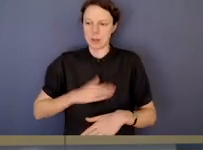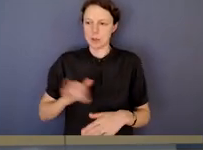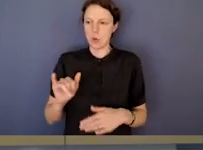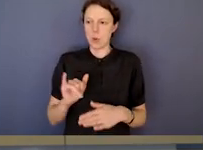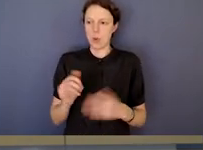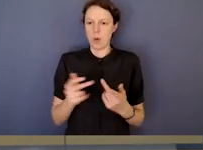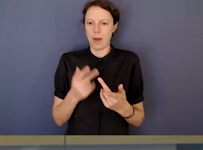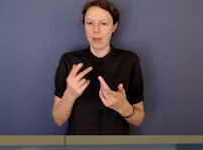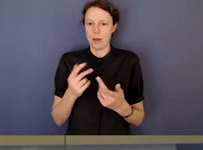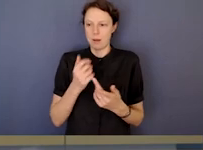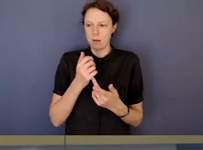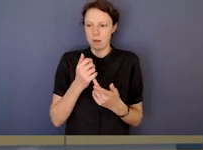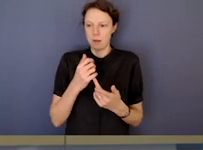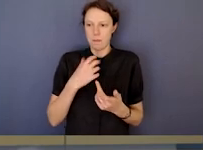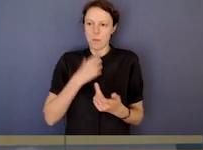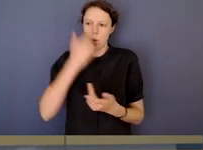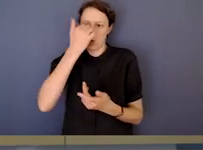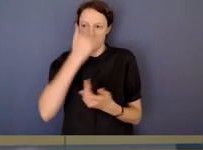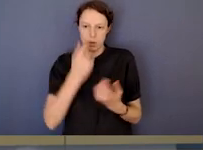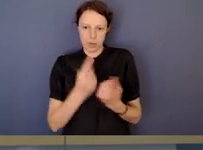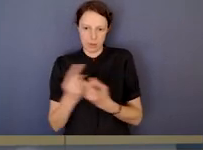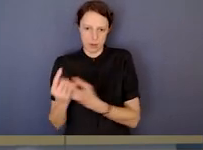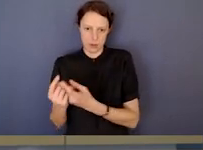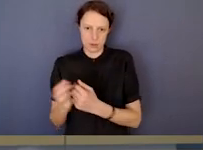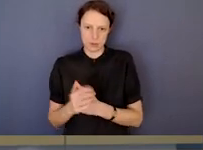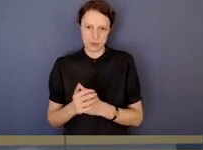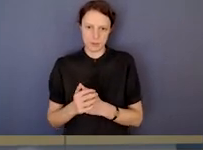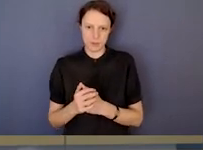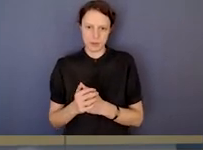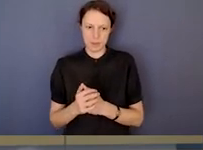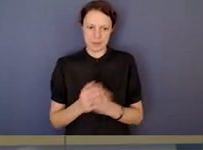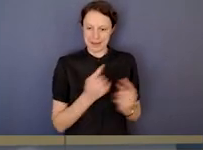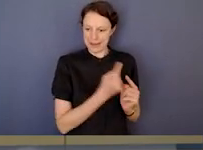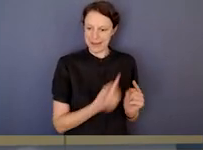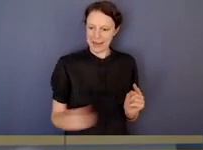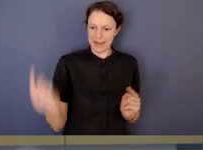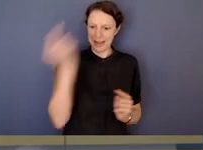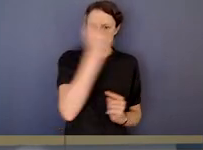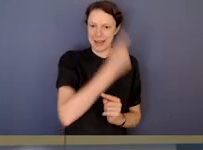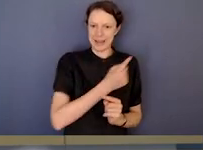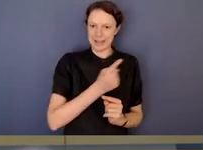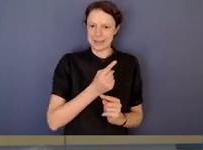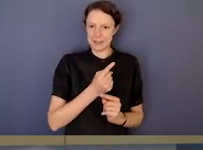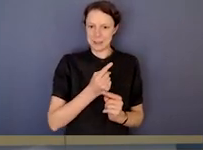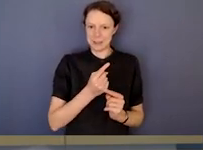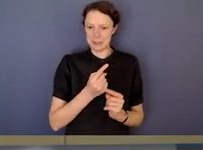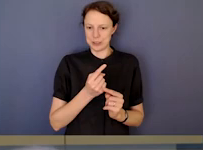so in each jurisdiction deciding which bodies are appropriate